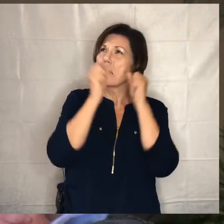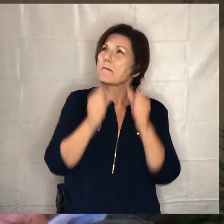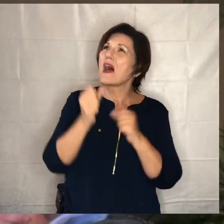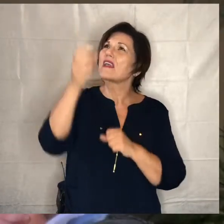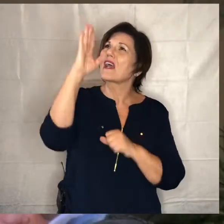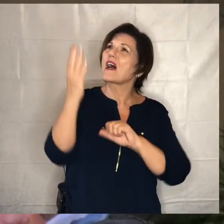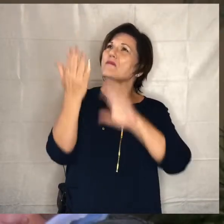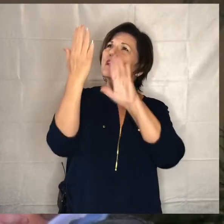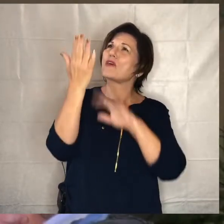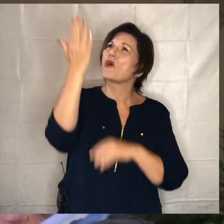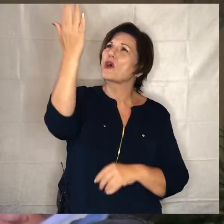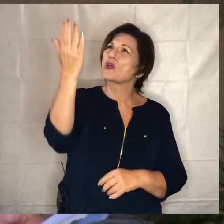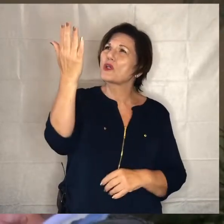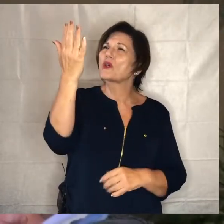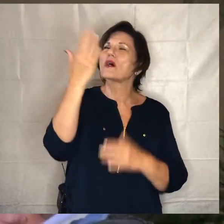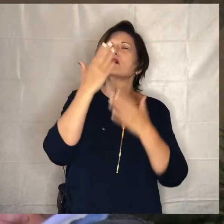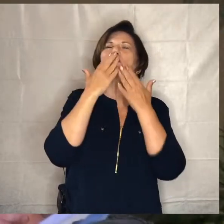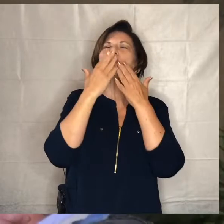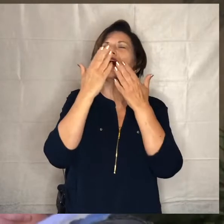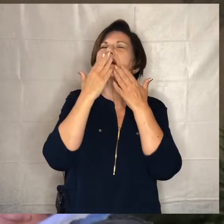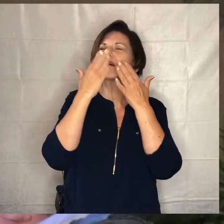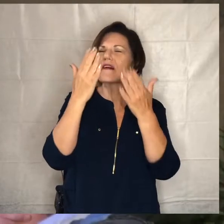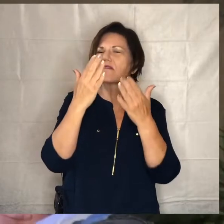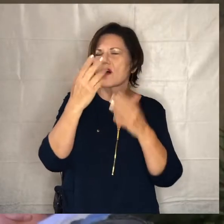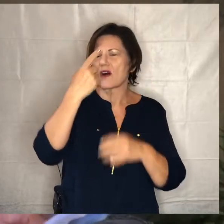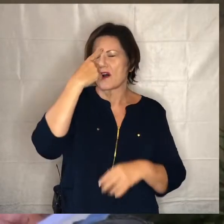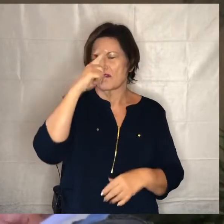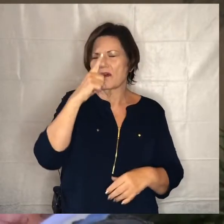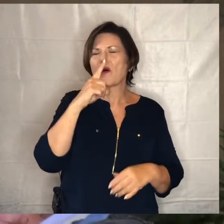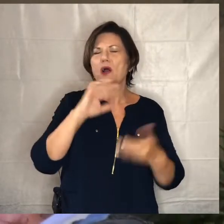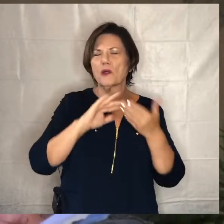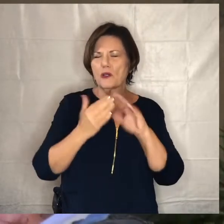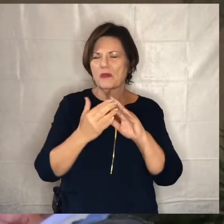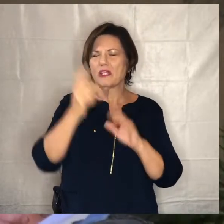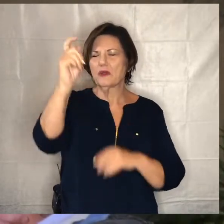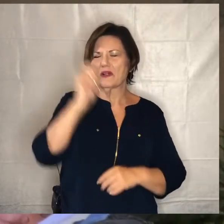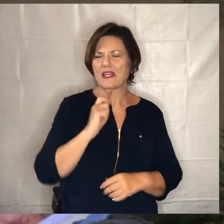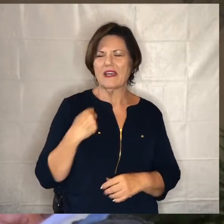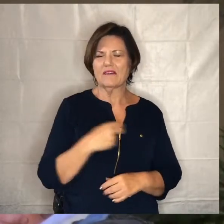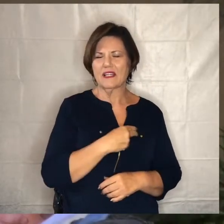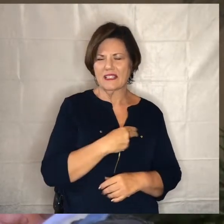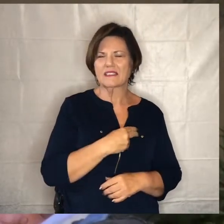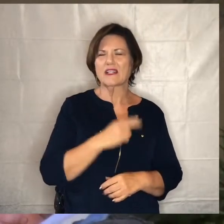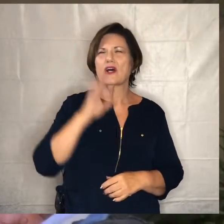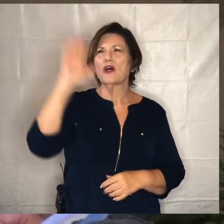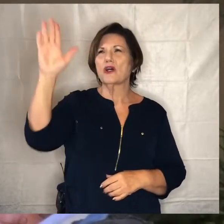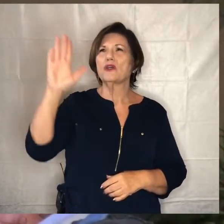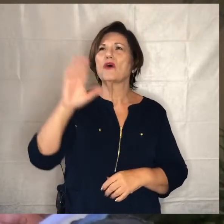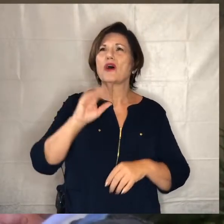come before you today grateful grateful for this community that you've given us that is your body that is the church